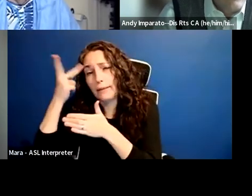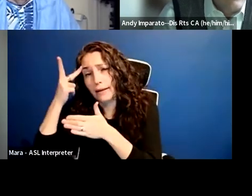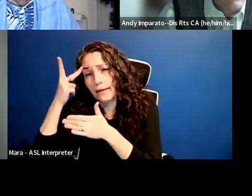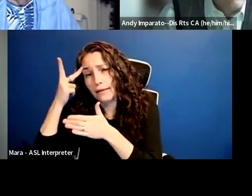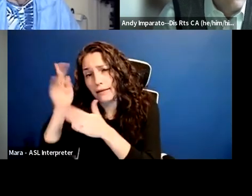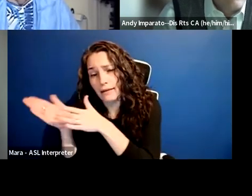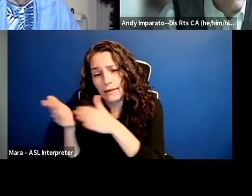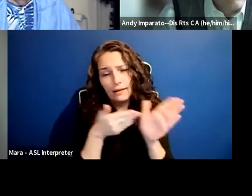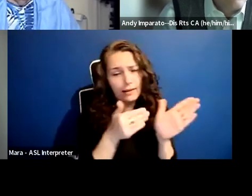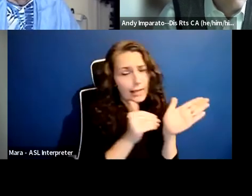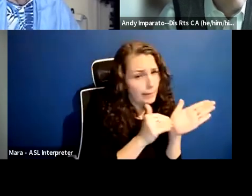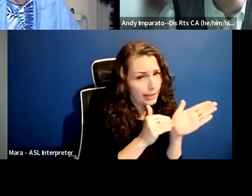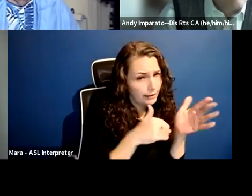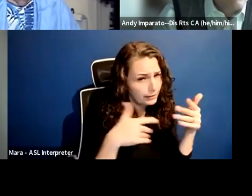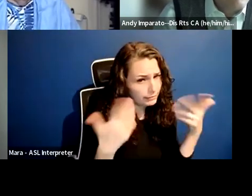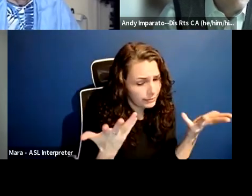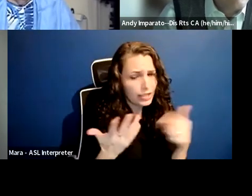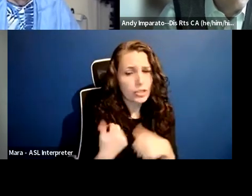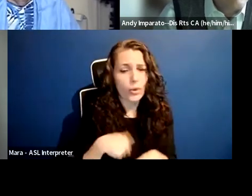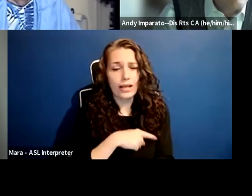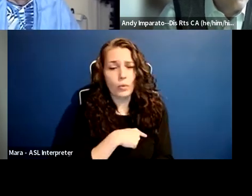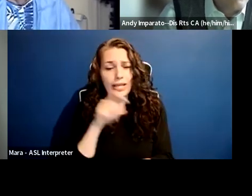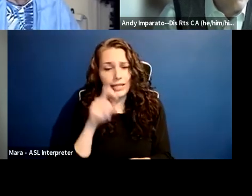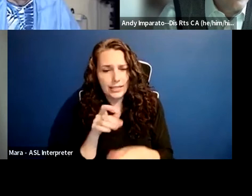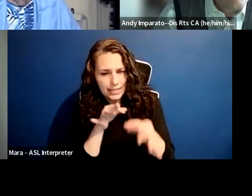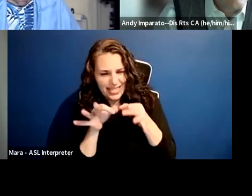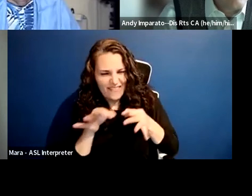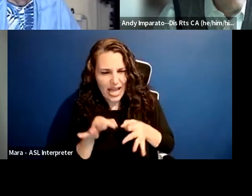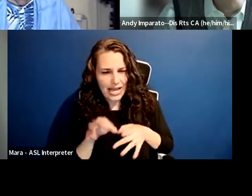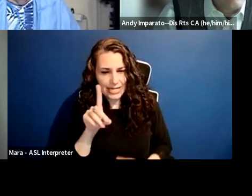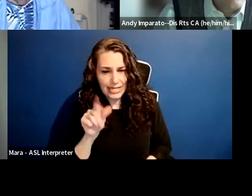And I think as long as we can define disability for ourselves as a movement,